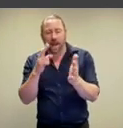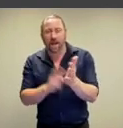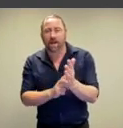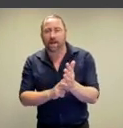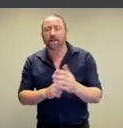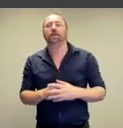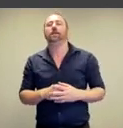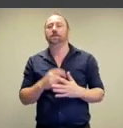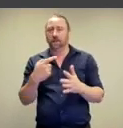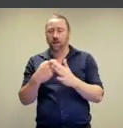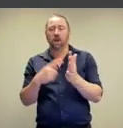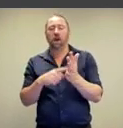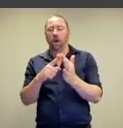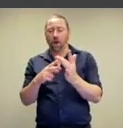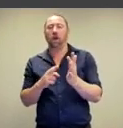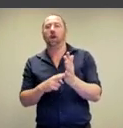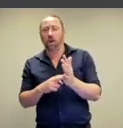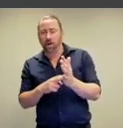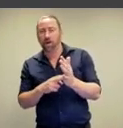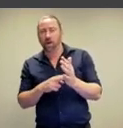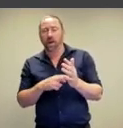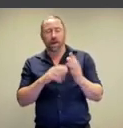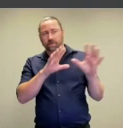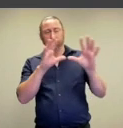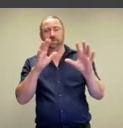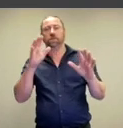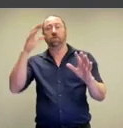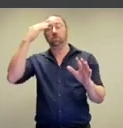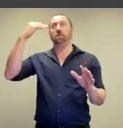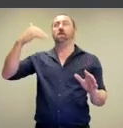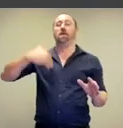Yes, Iliane says that the Klein